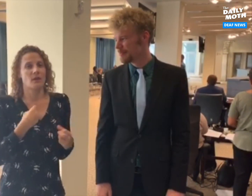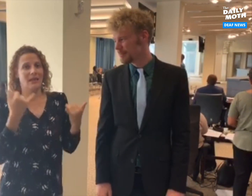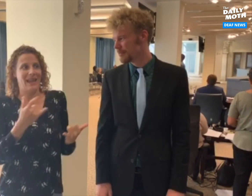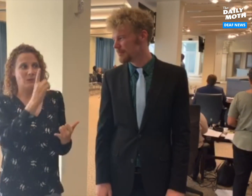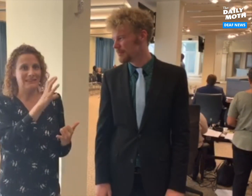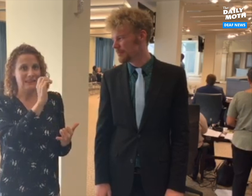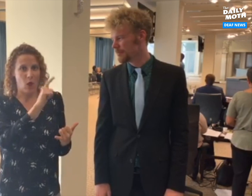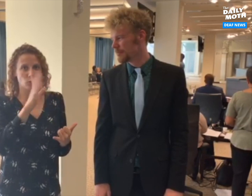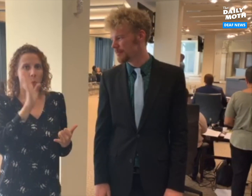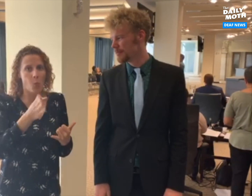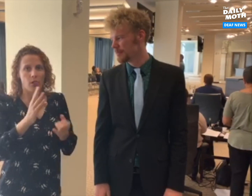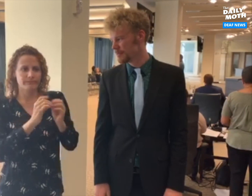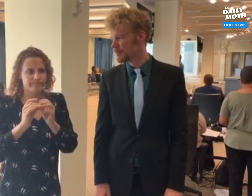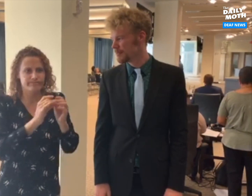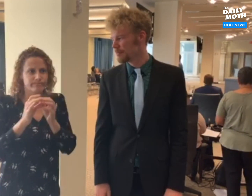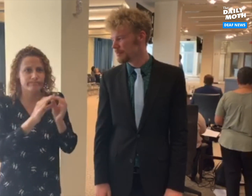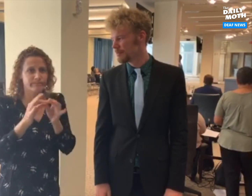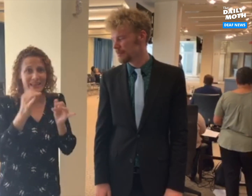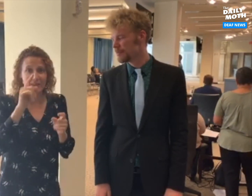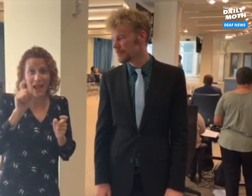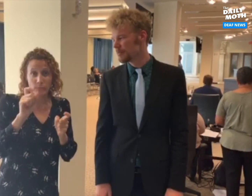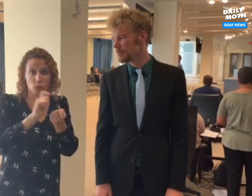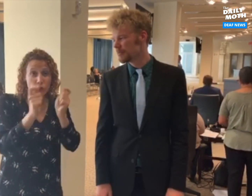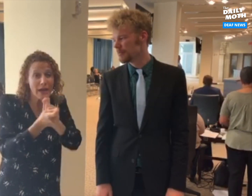the DC Council will discuss on if they need to change